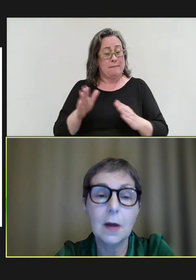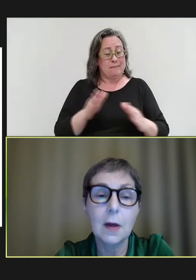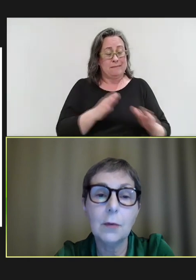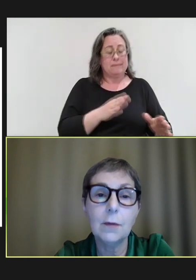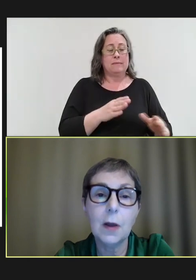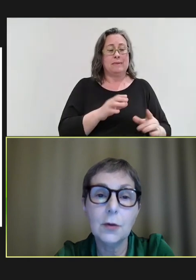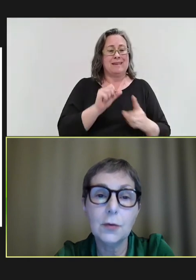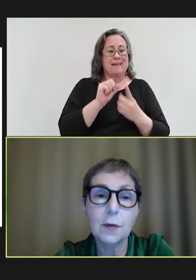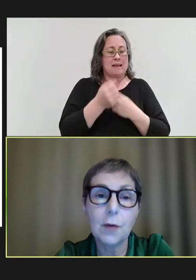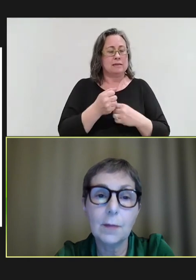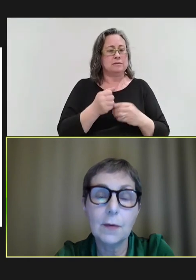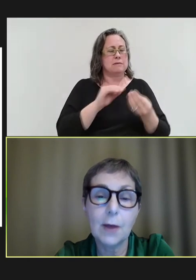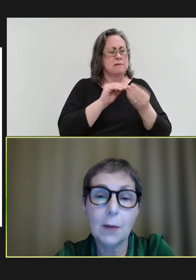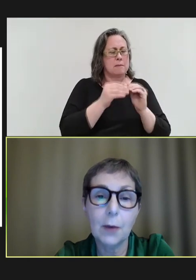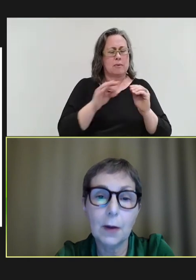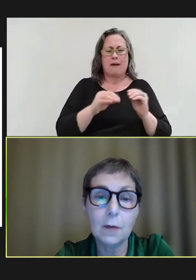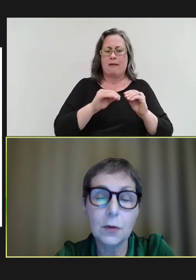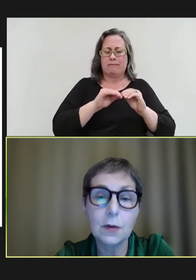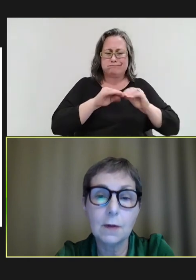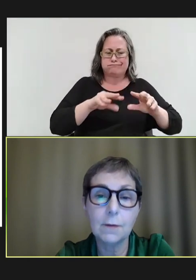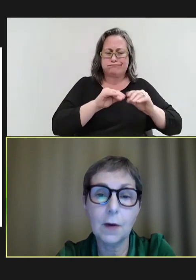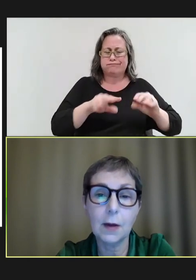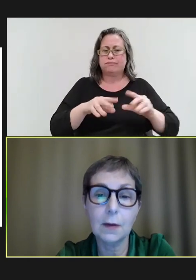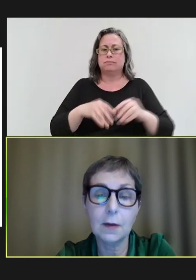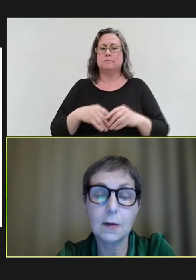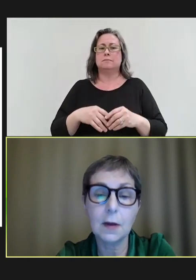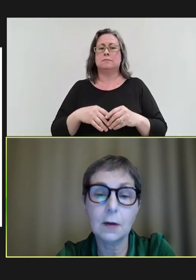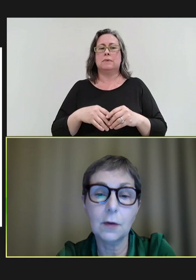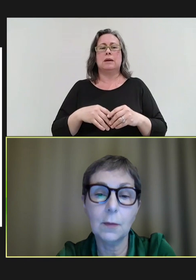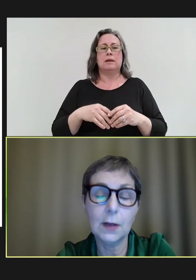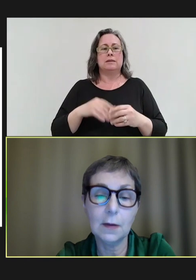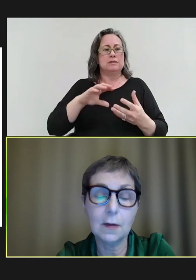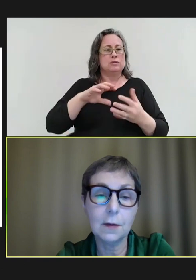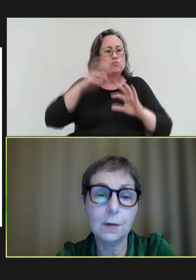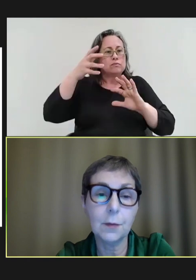a number of large or disruptive outbreaks, which is defined as a country with an incidence more